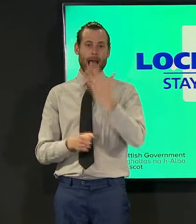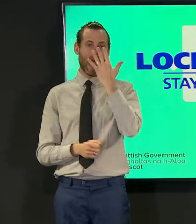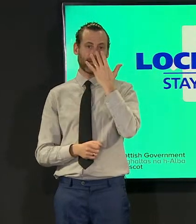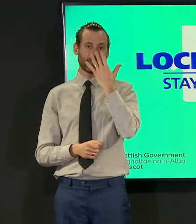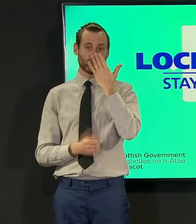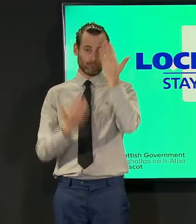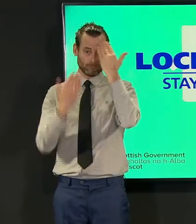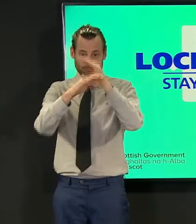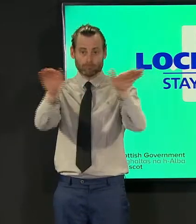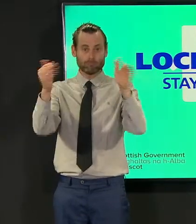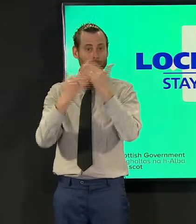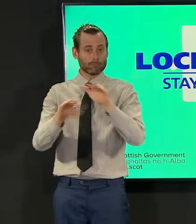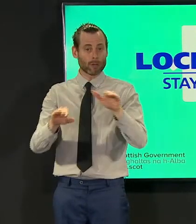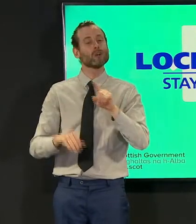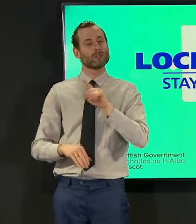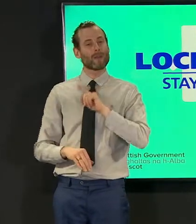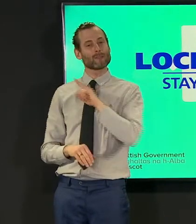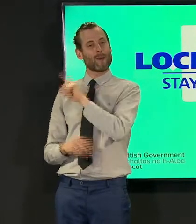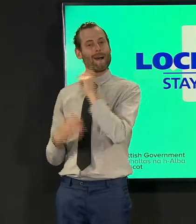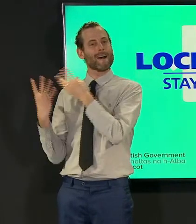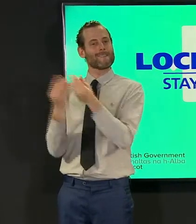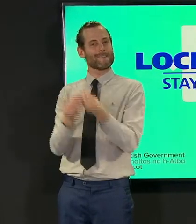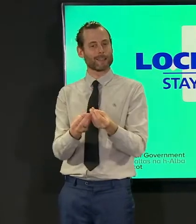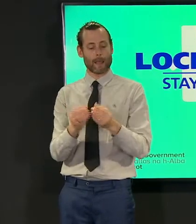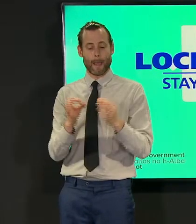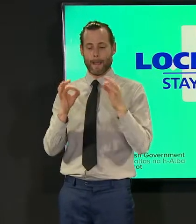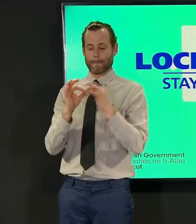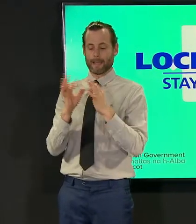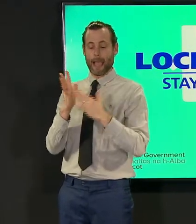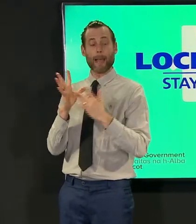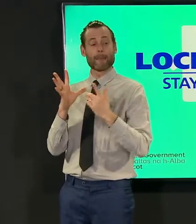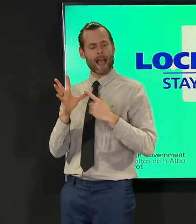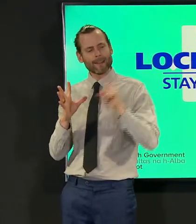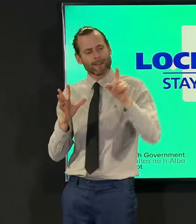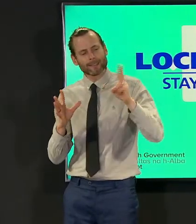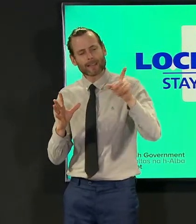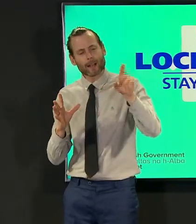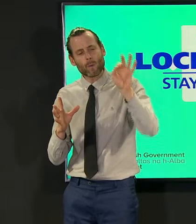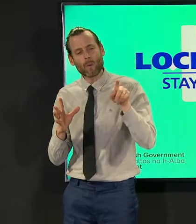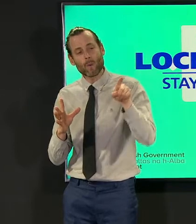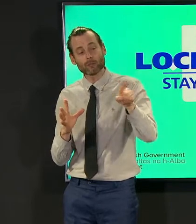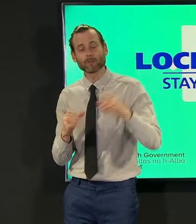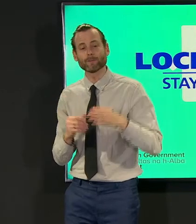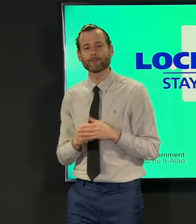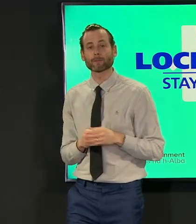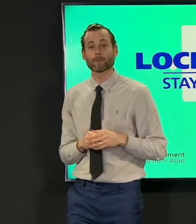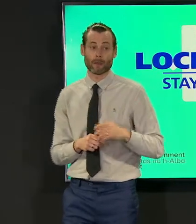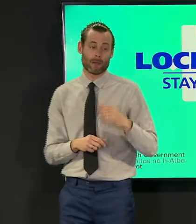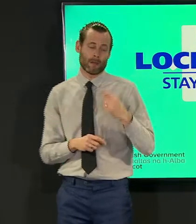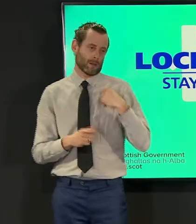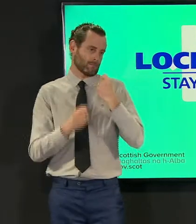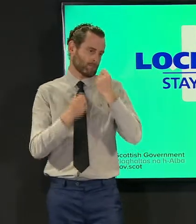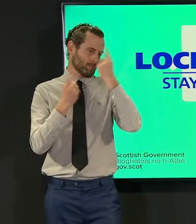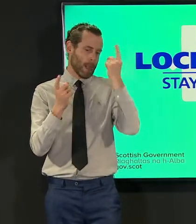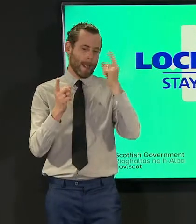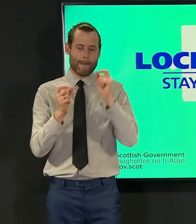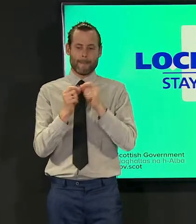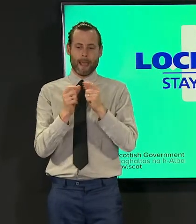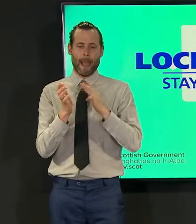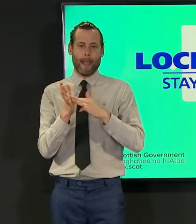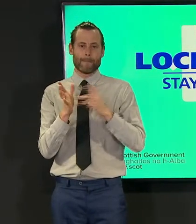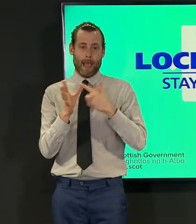second point about what the bma have said i completely appreciate the bma's point we